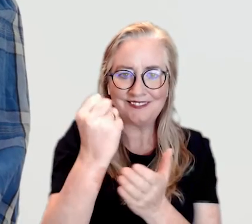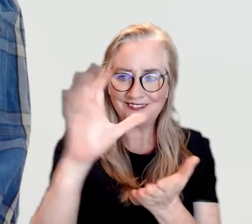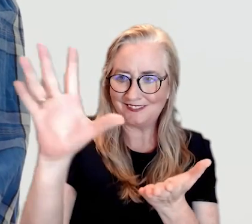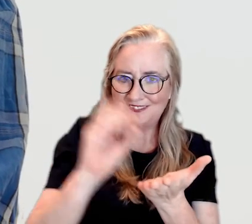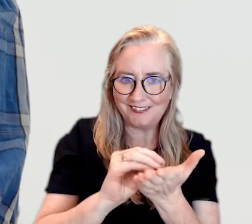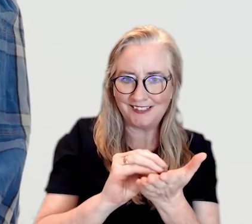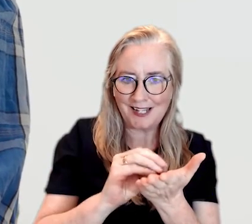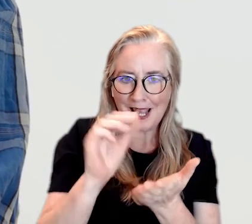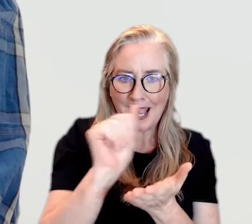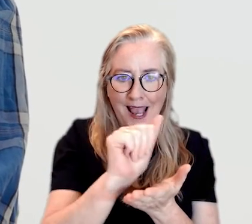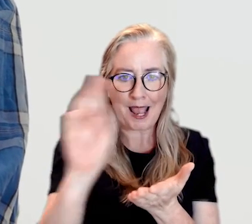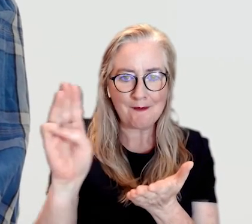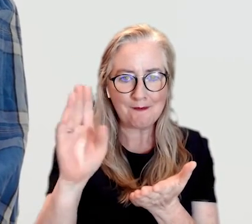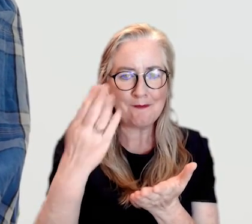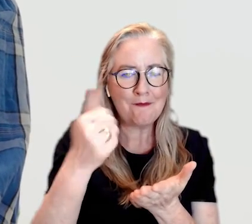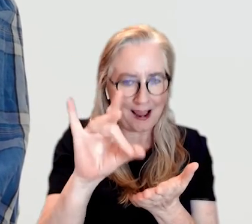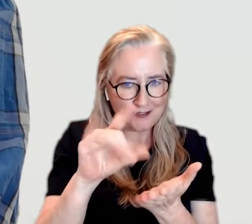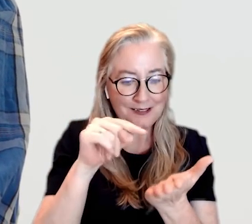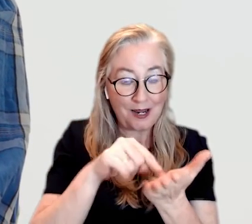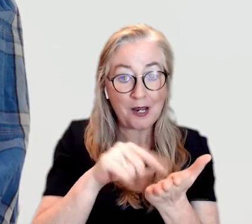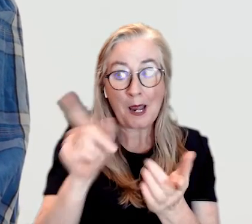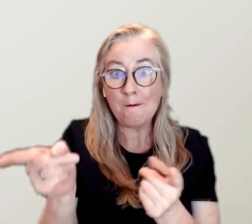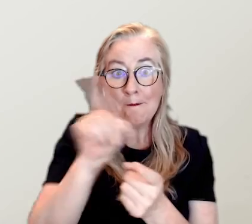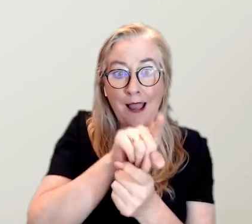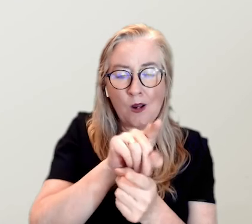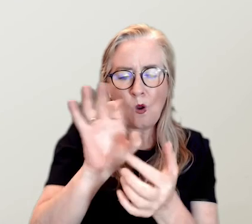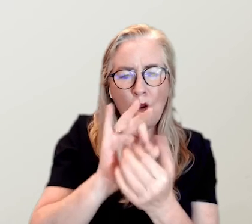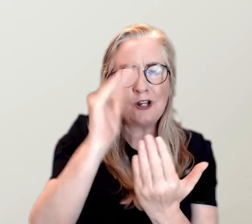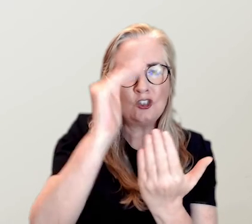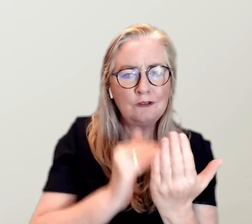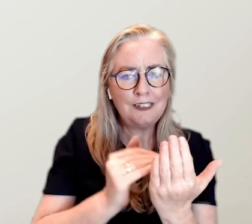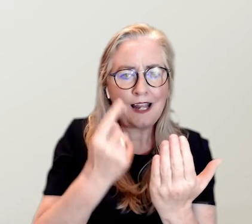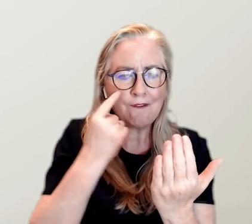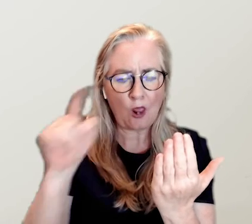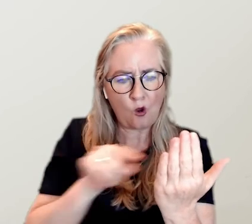You have successfully downloaded the banking app. You can return to your home screen